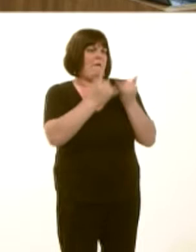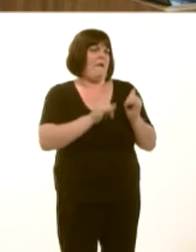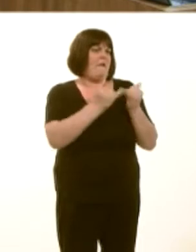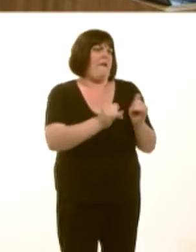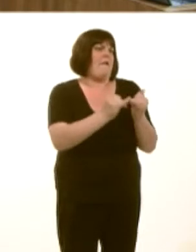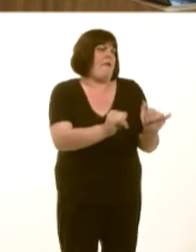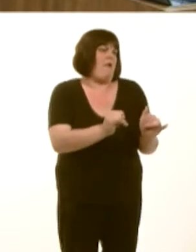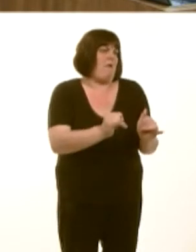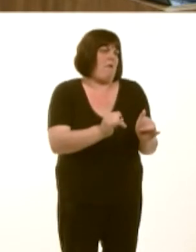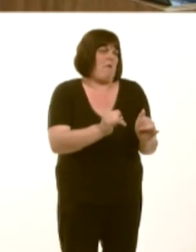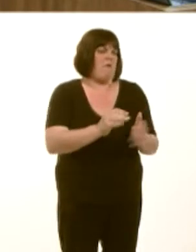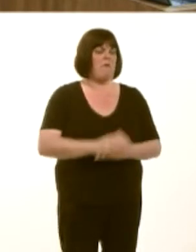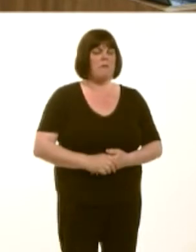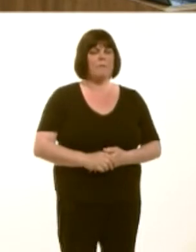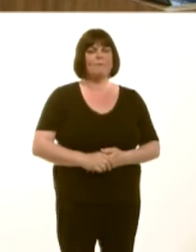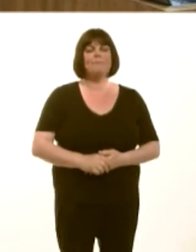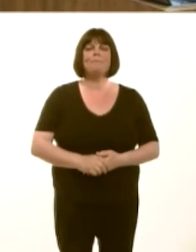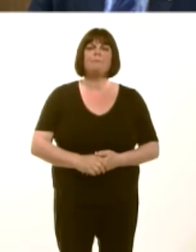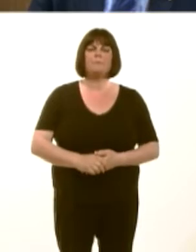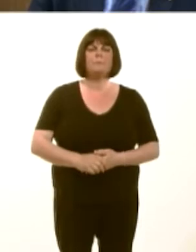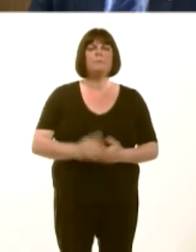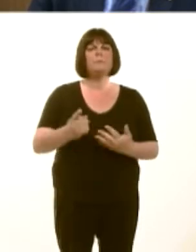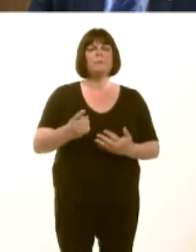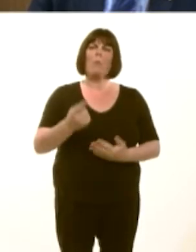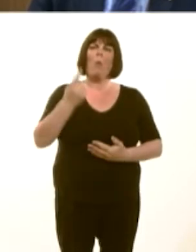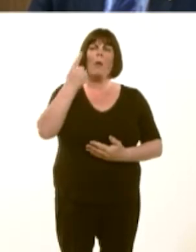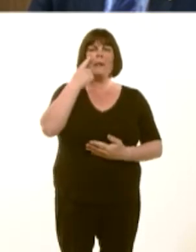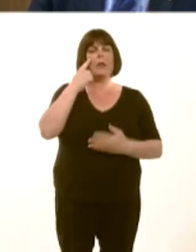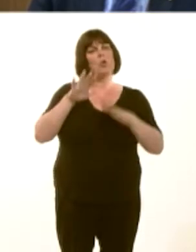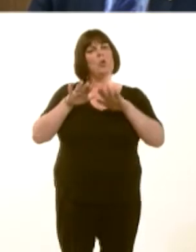Carwyn Jones: On a day where we see growth in the UK economy slowing to one of its lowest